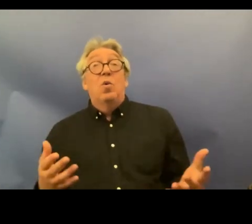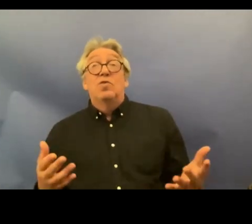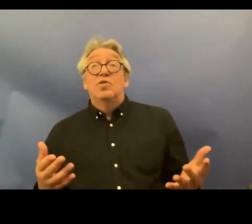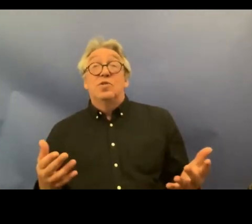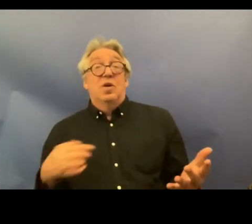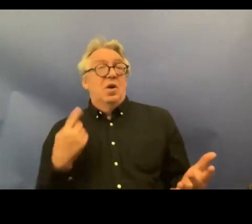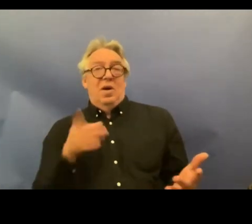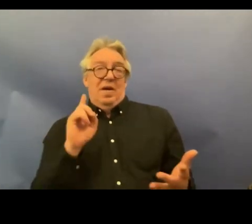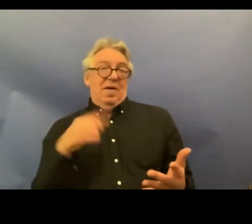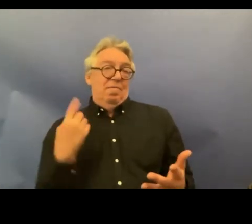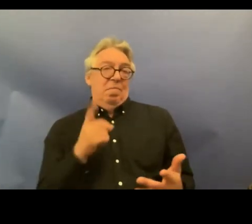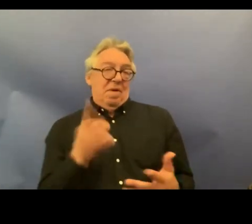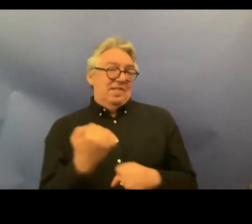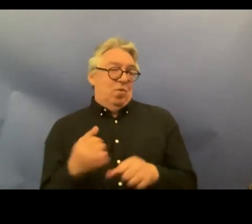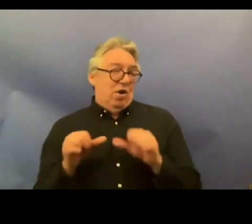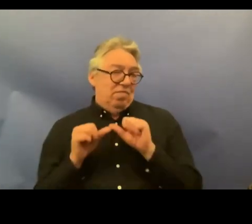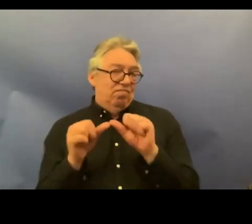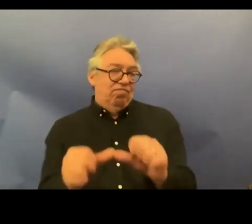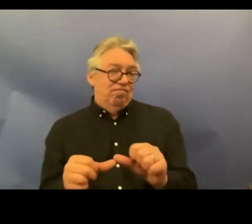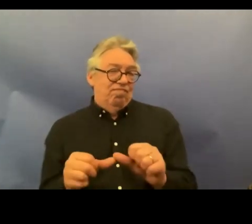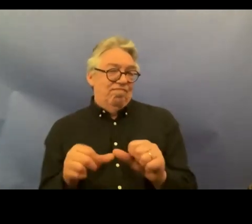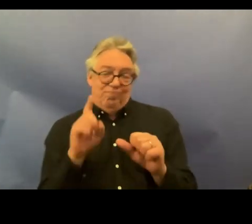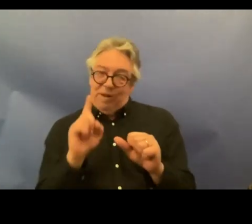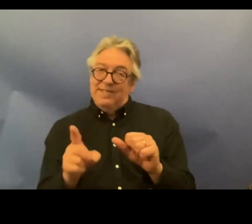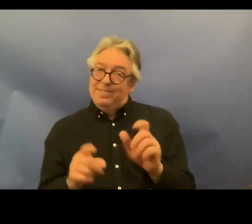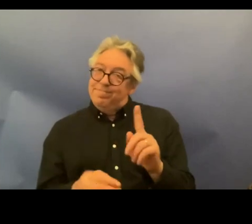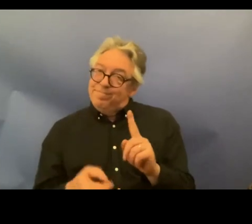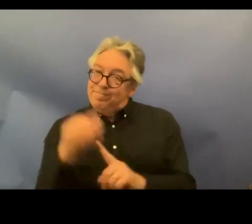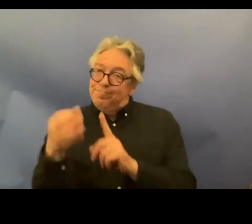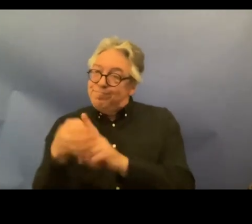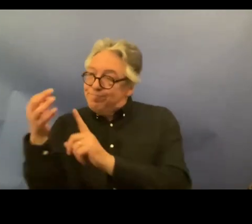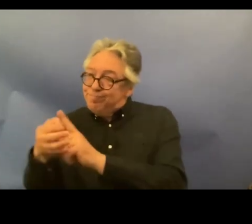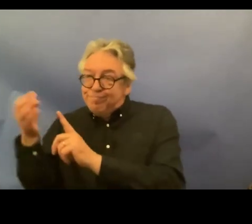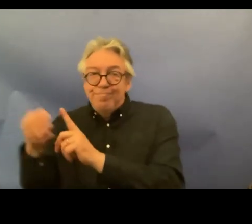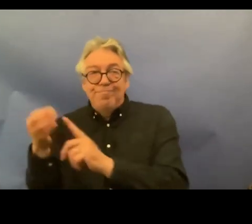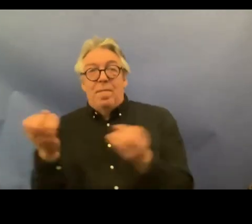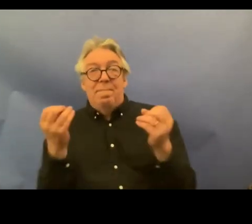working so it gets better thank you all